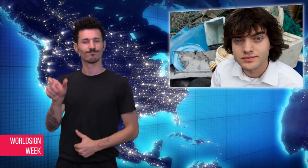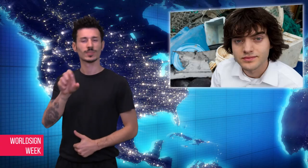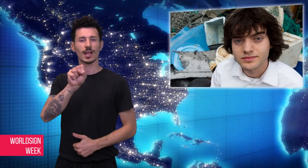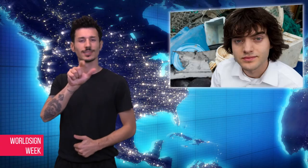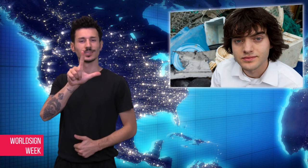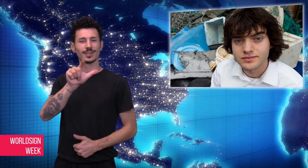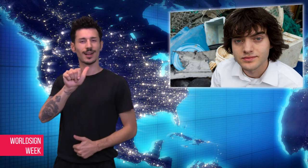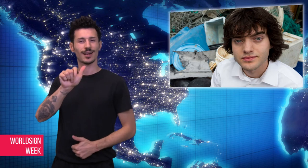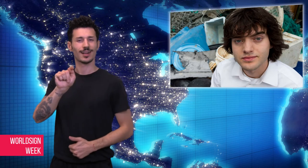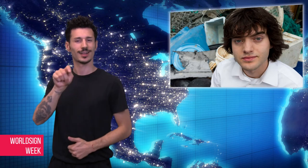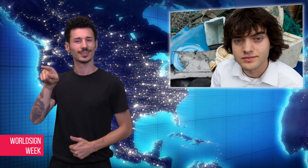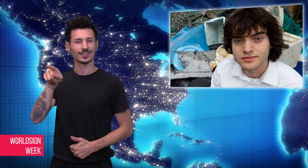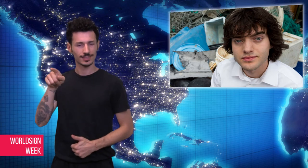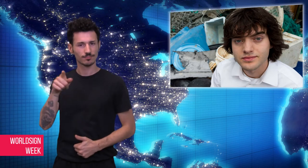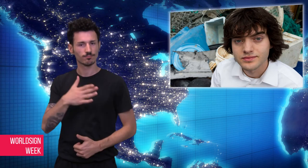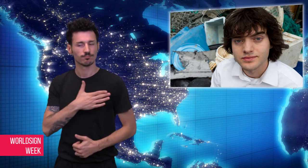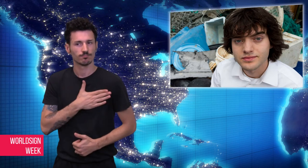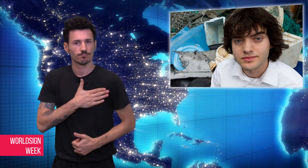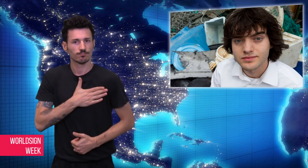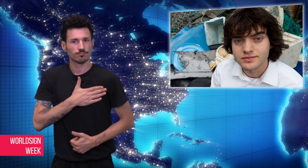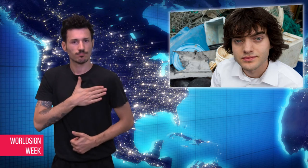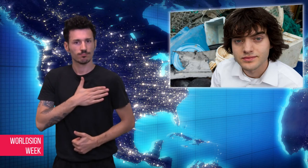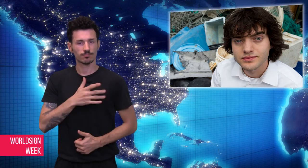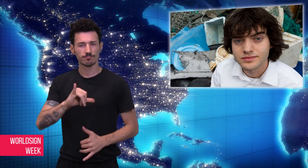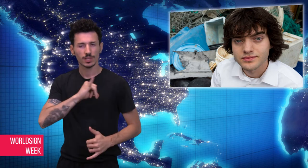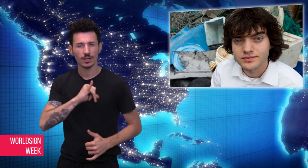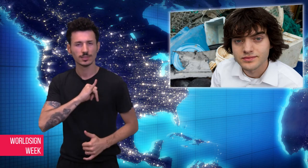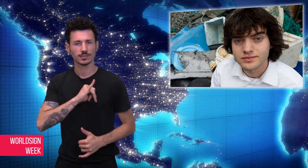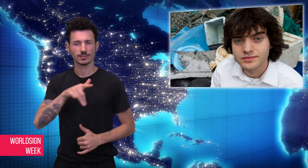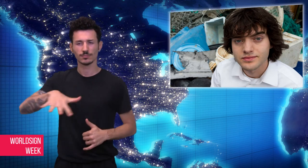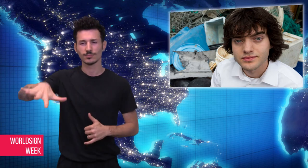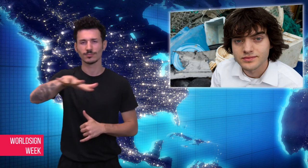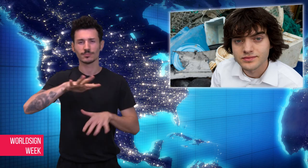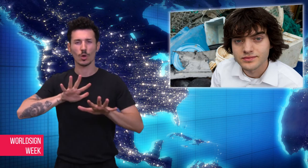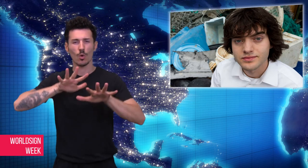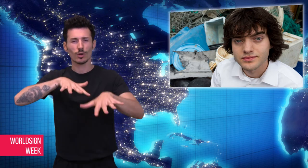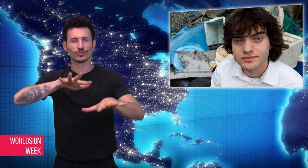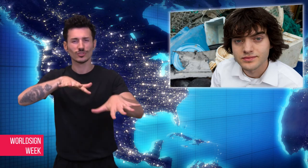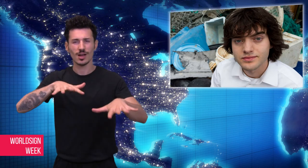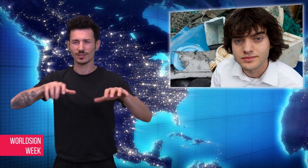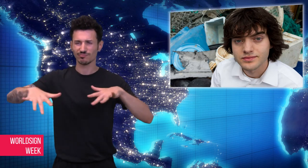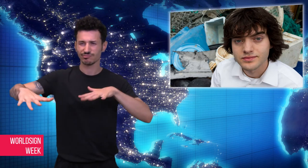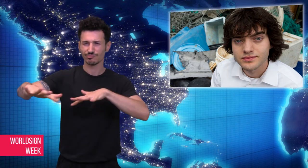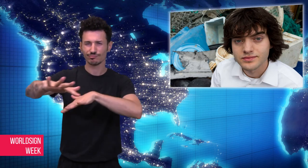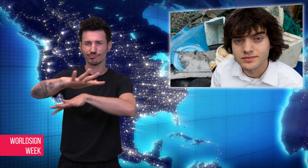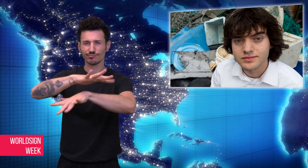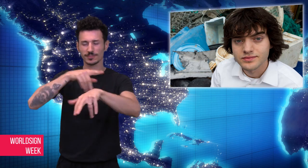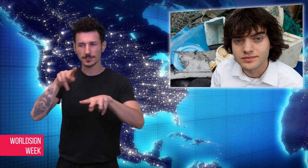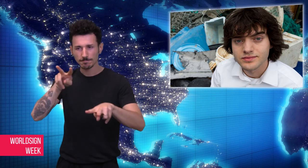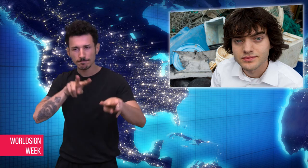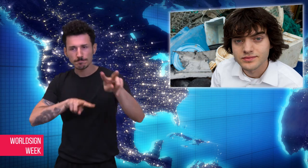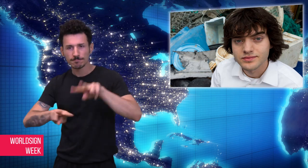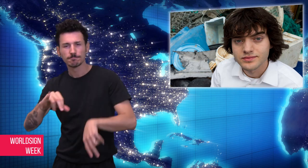Slat became passionate about ocean pollution when he was scuba diving as